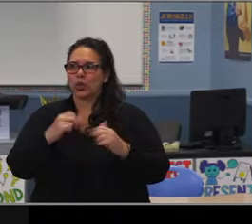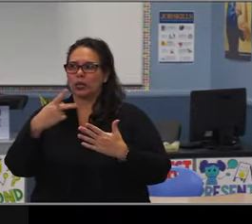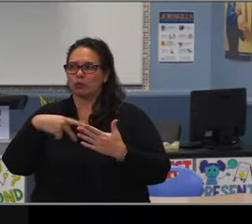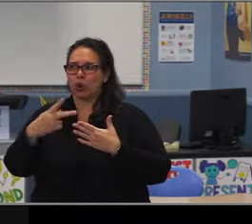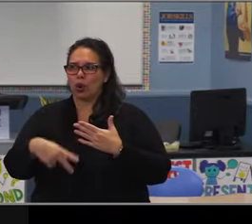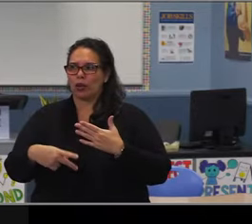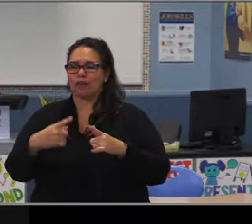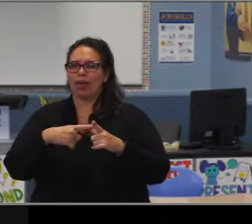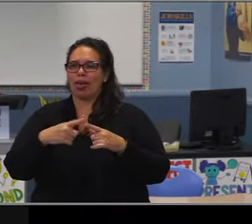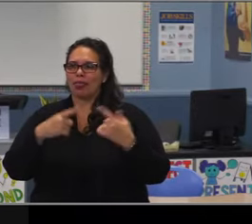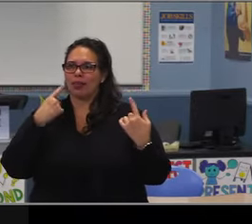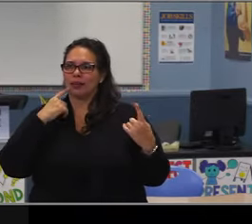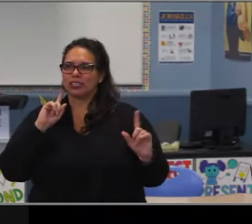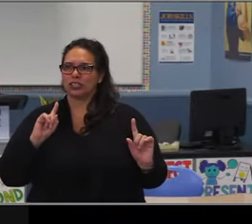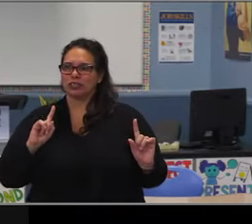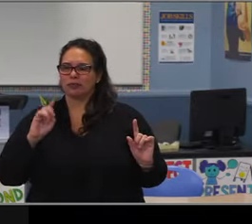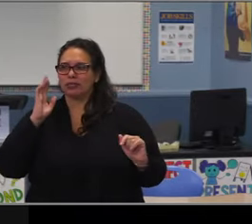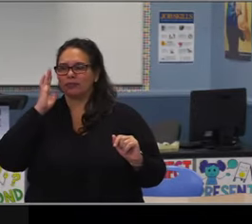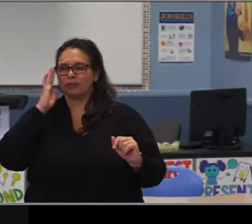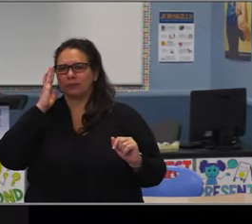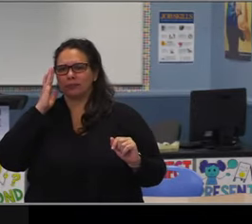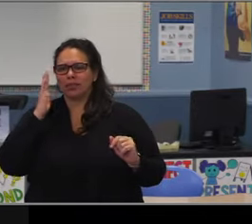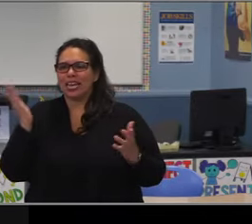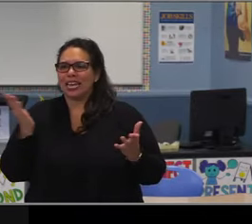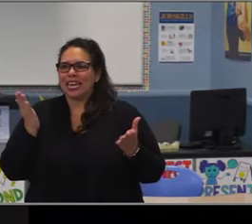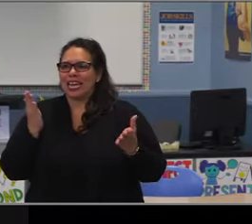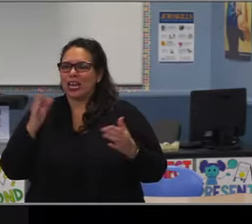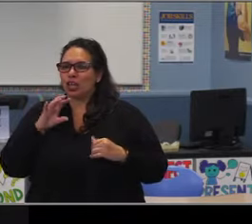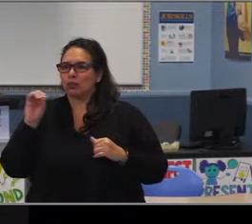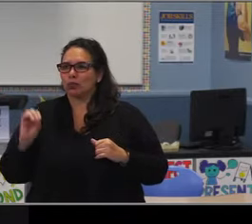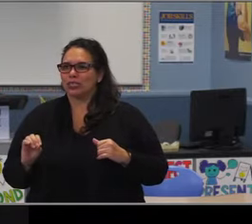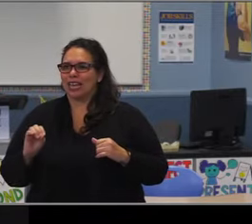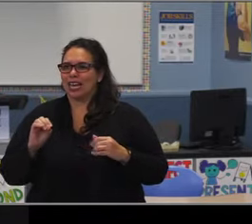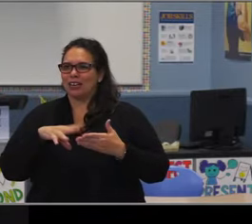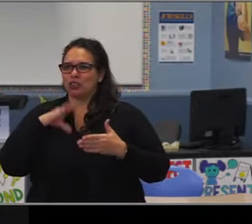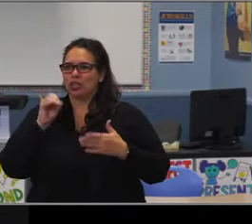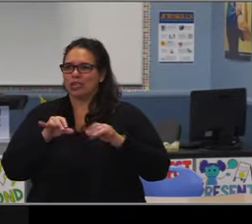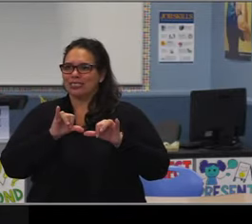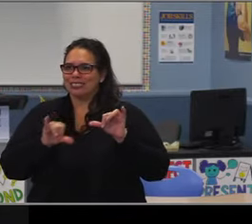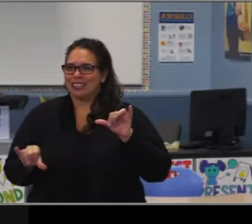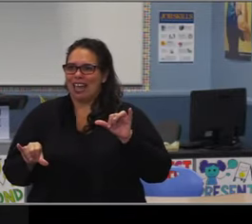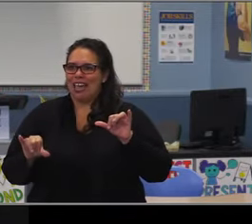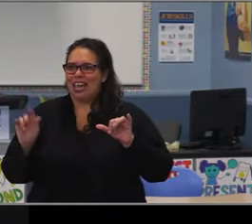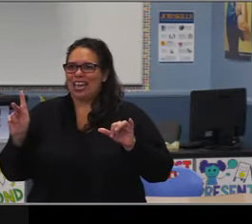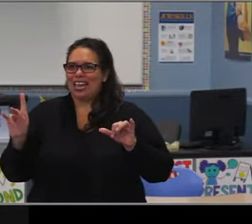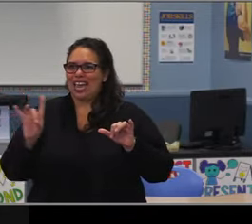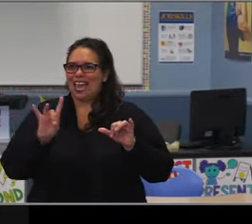but might have to fill the gap with three courses of PE. So you'll have some credentialing challenges